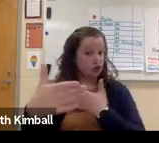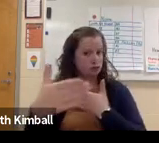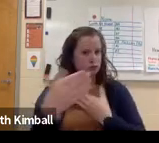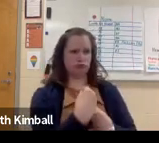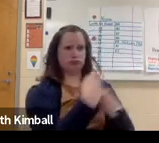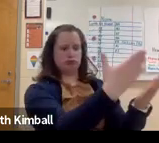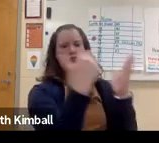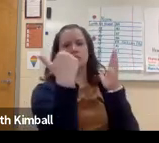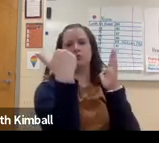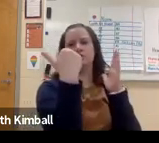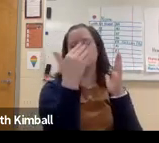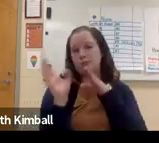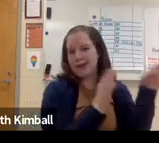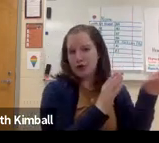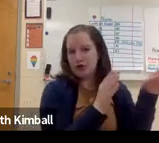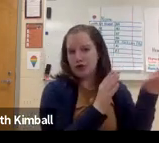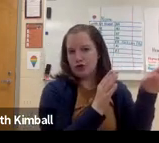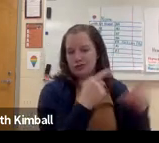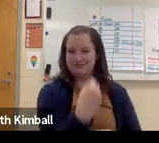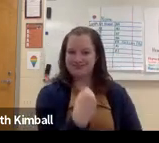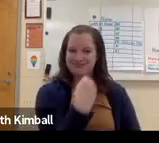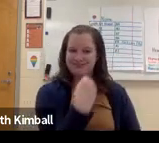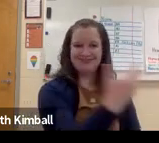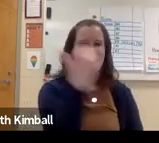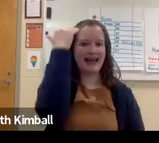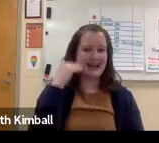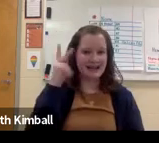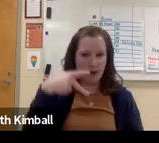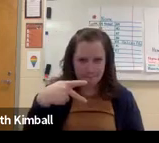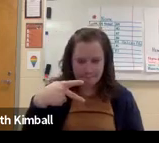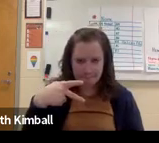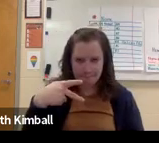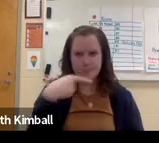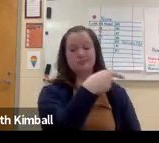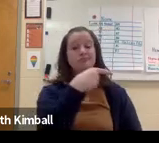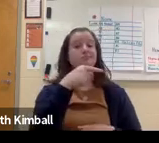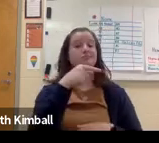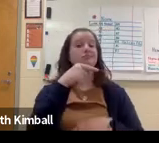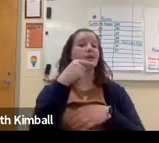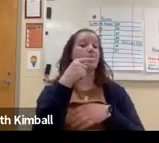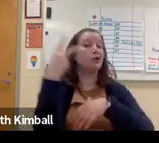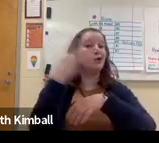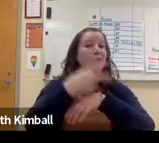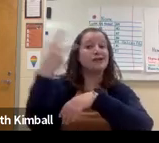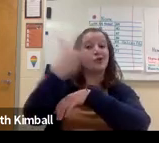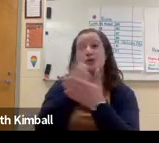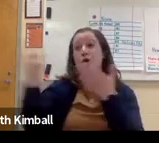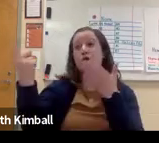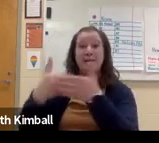If you do have interpreters in your classroom, please provide them with prep materials in advance. Give them a heads up.